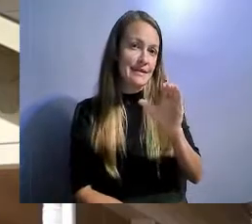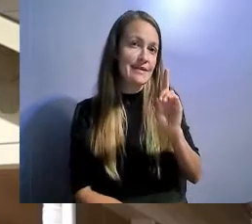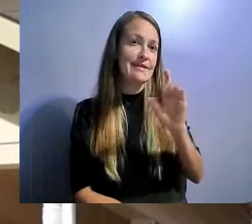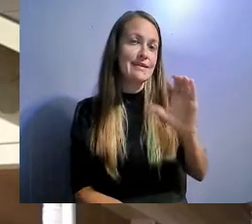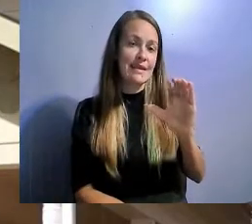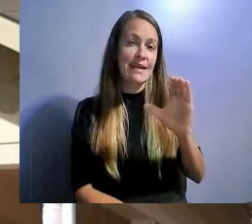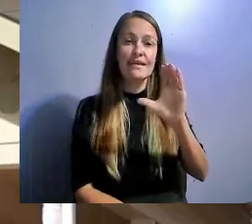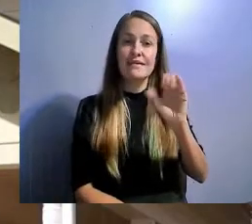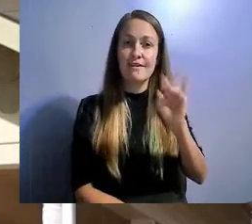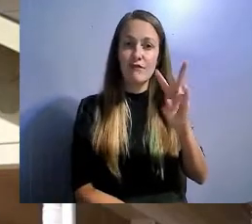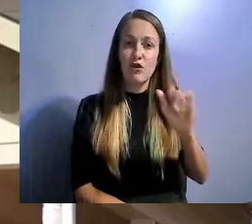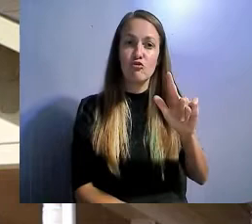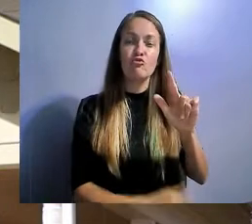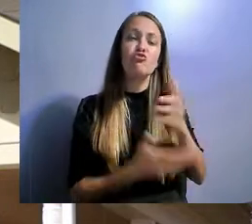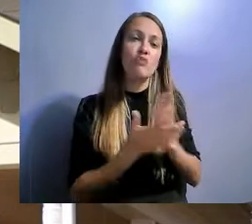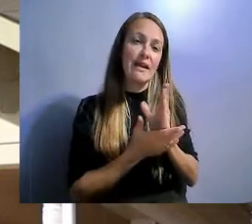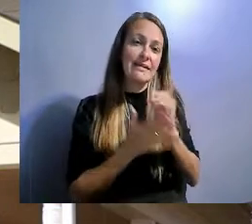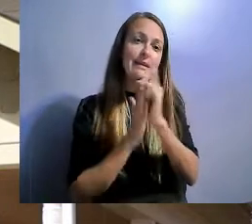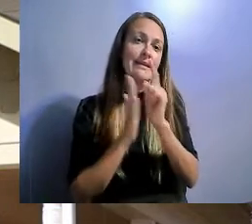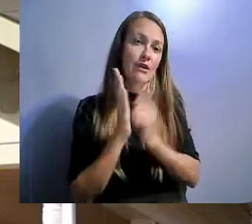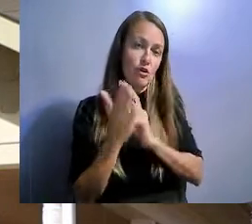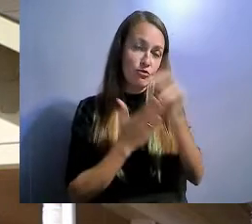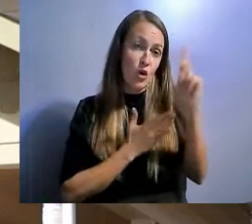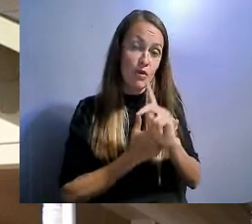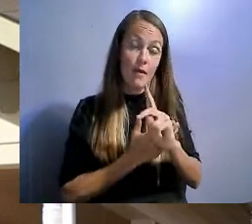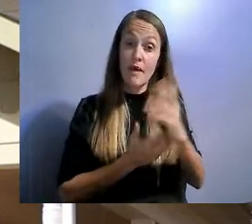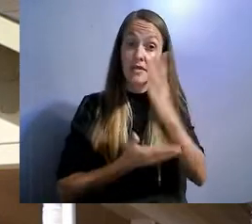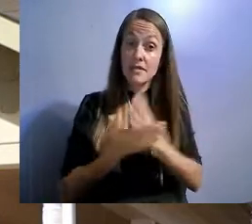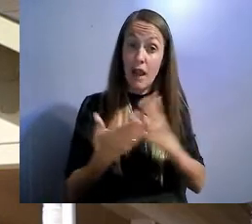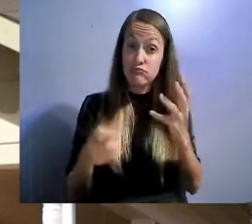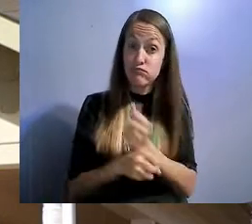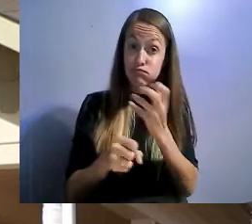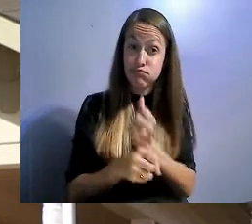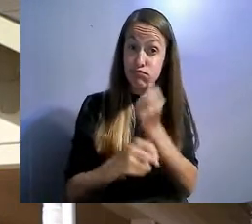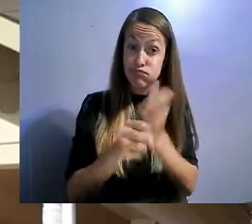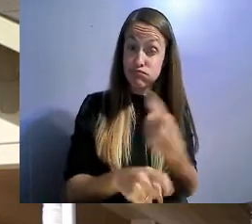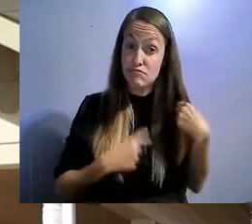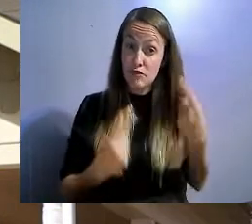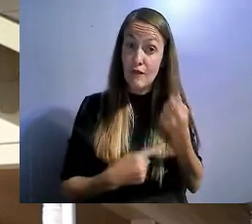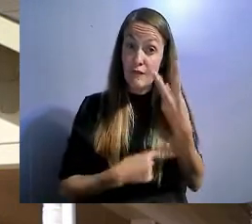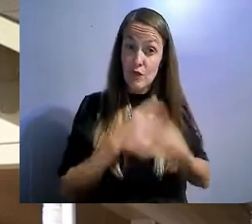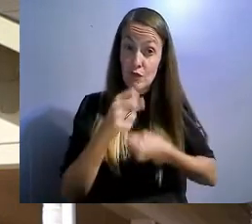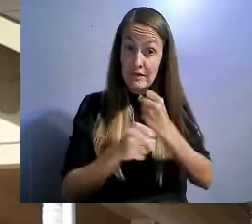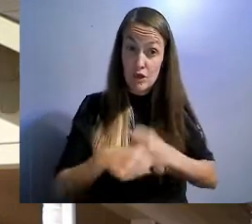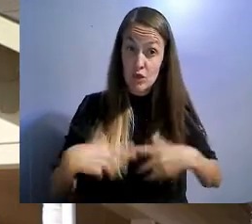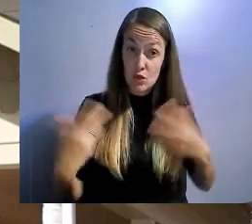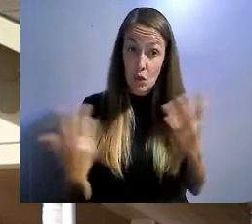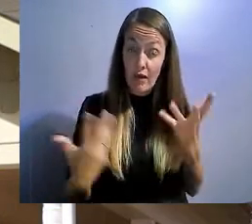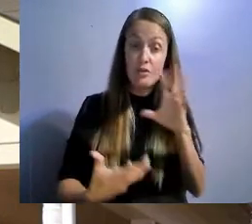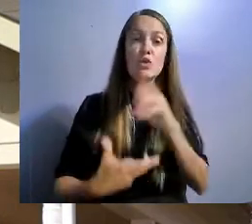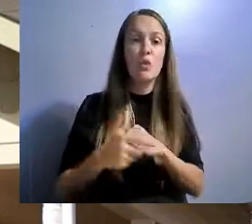Some of the victories that we have had over the past couple of years include most notably, a jury trial that we won last